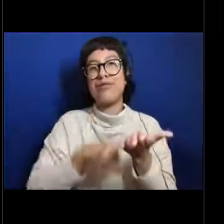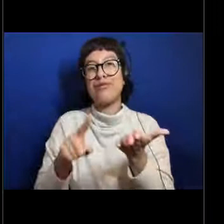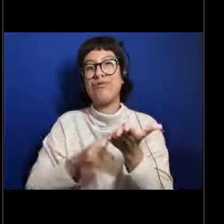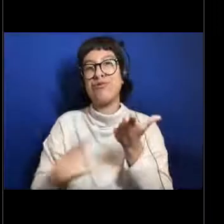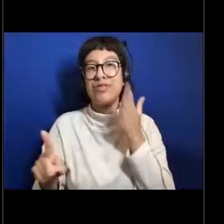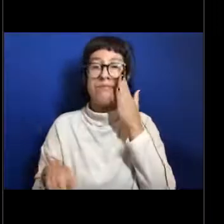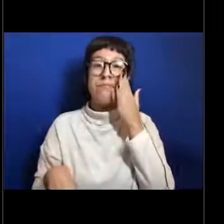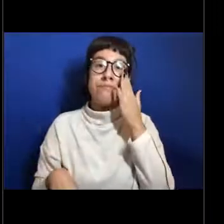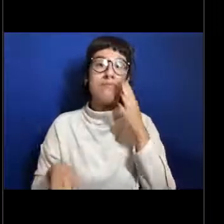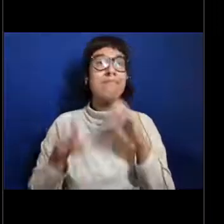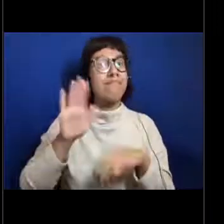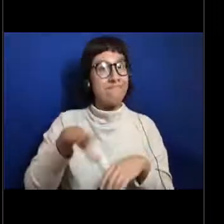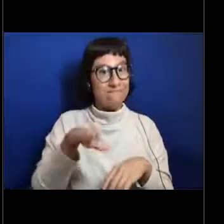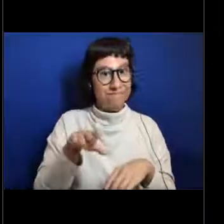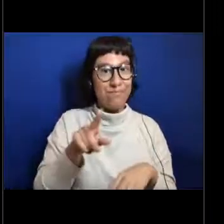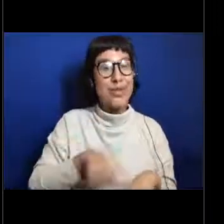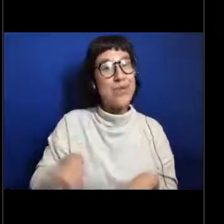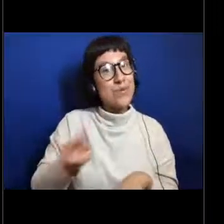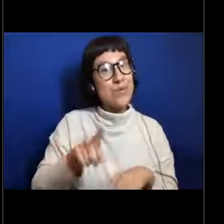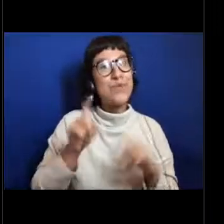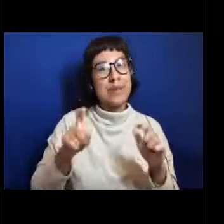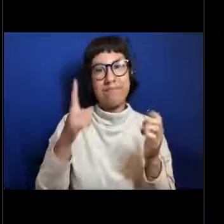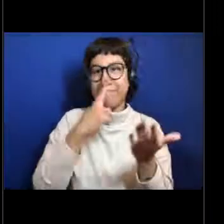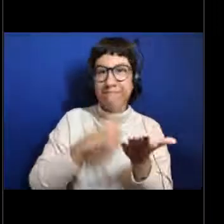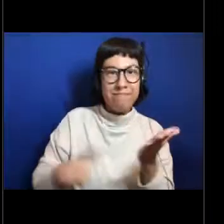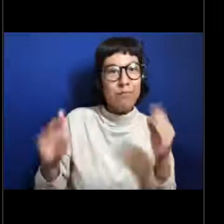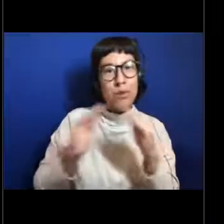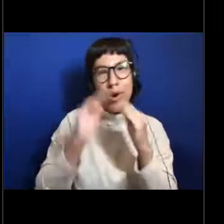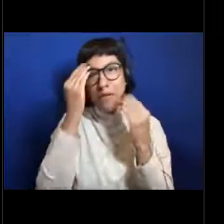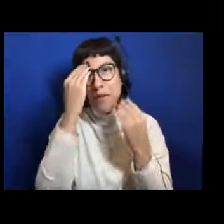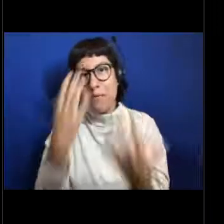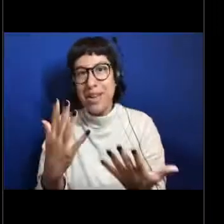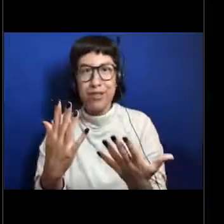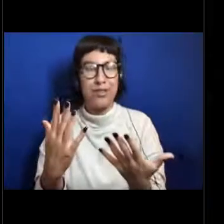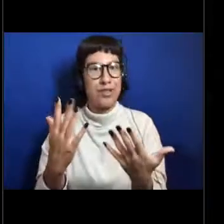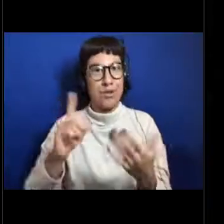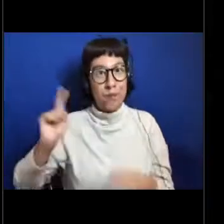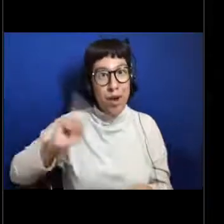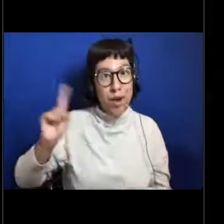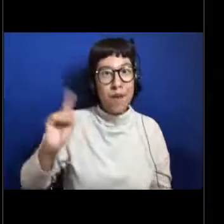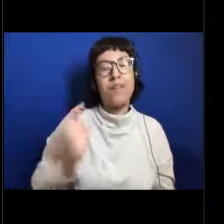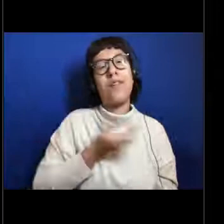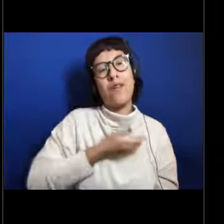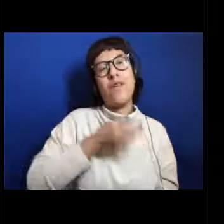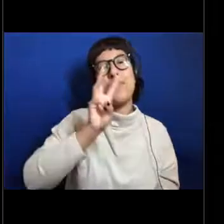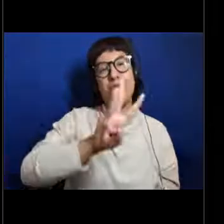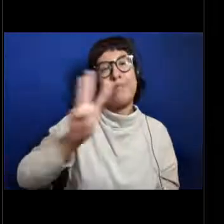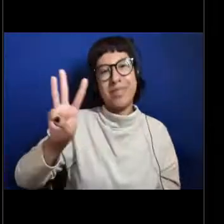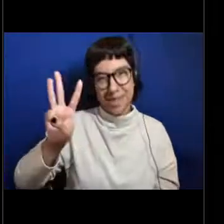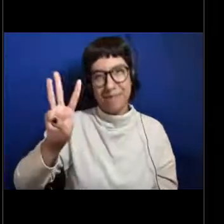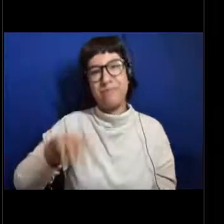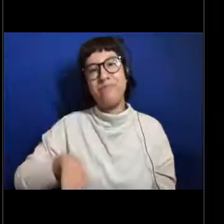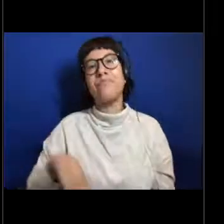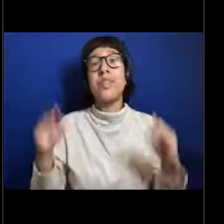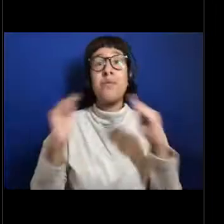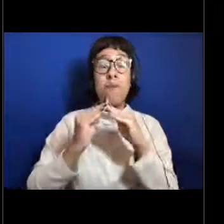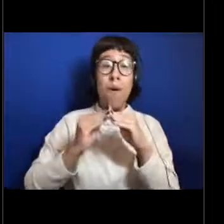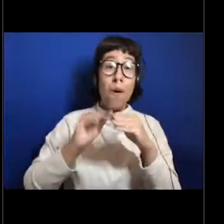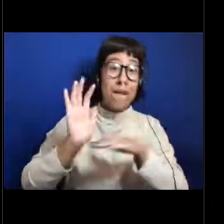that you are going to always be able to find more information about everything that we talked about on our website, including more videos and more pictures